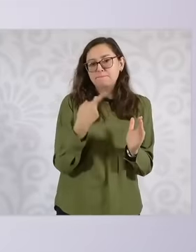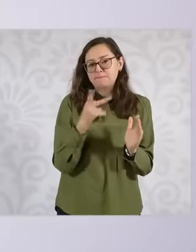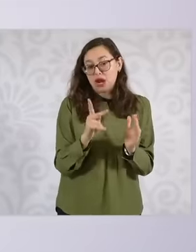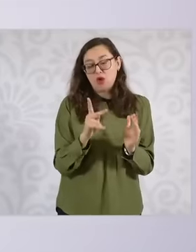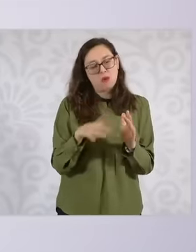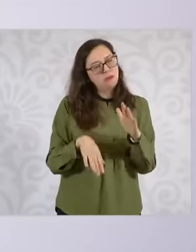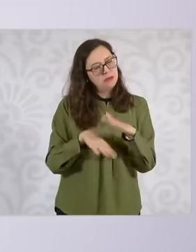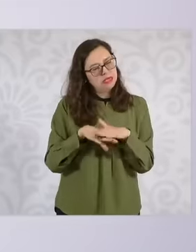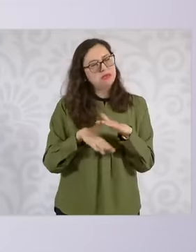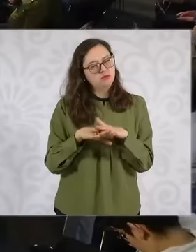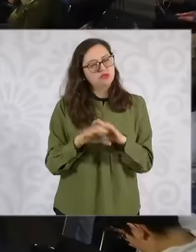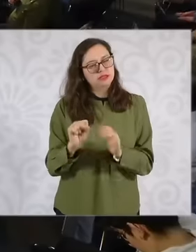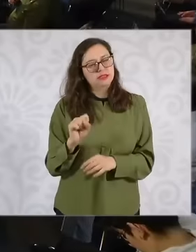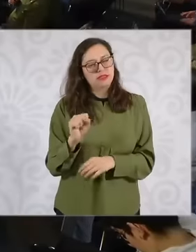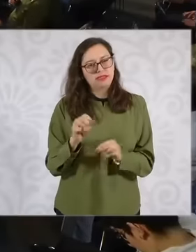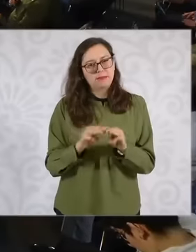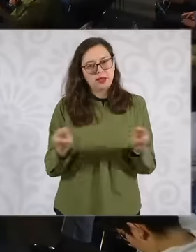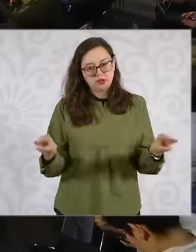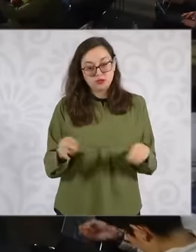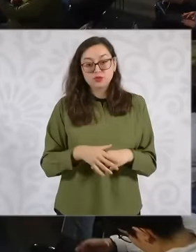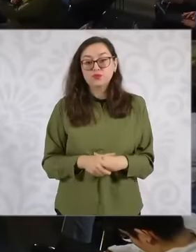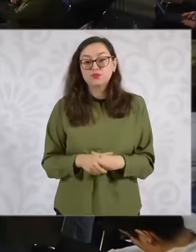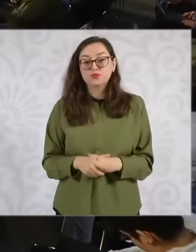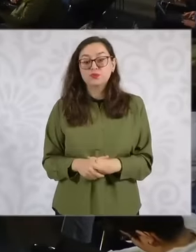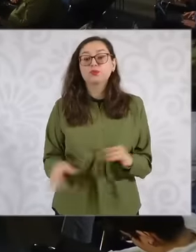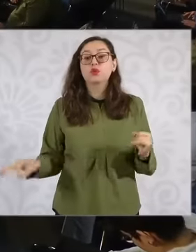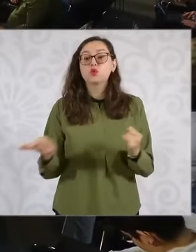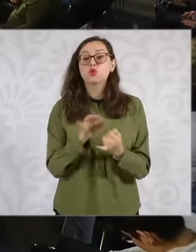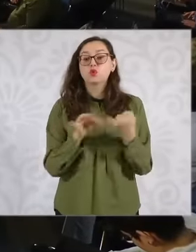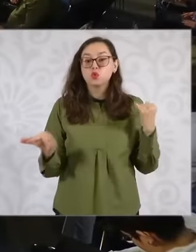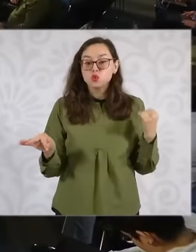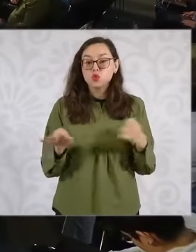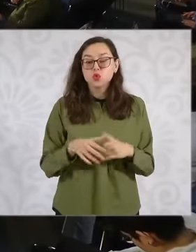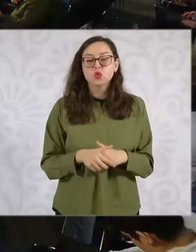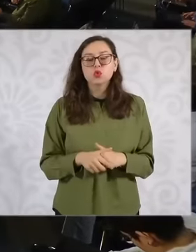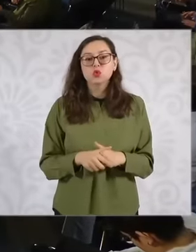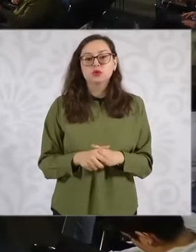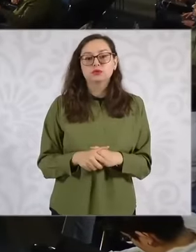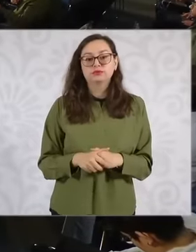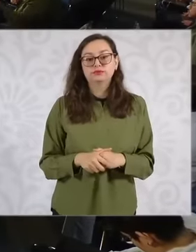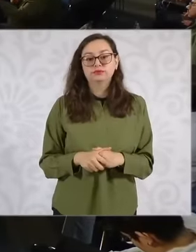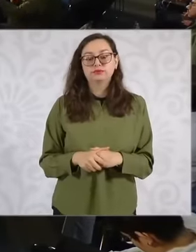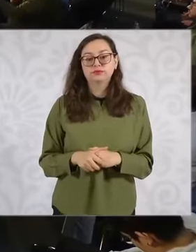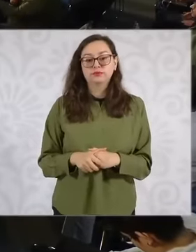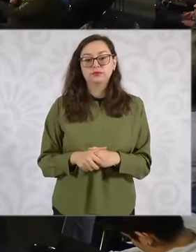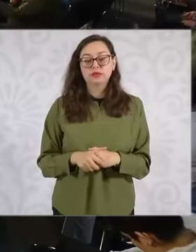bare minimum. And finally, already mentioned now, some details about the general topics